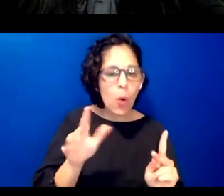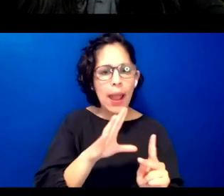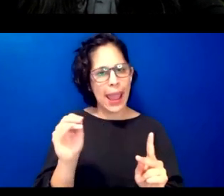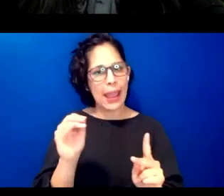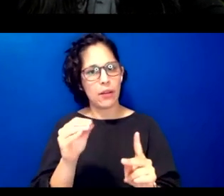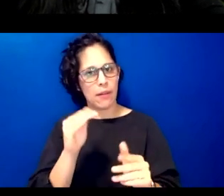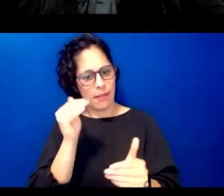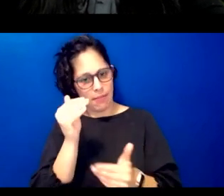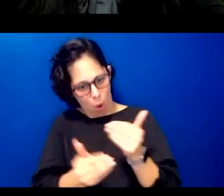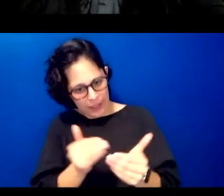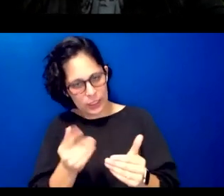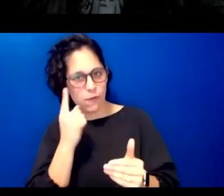and this is from dorte